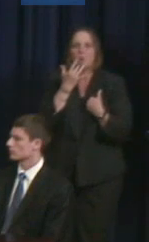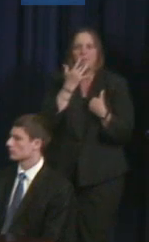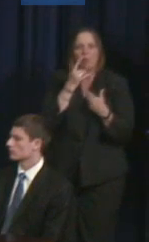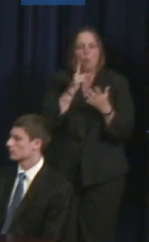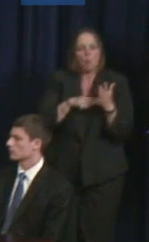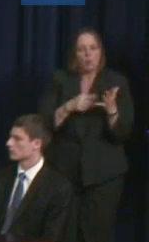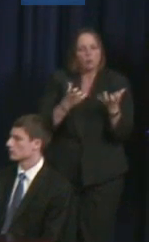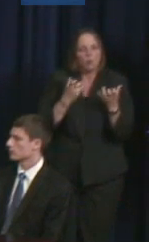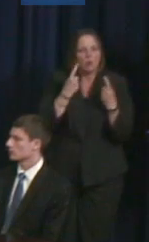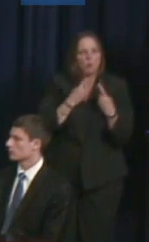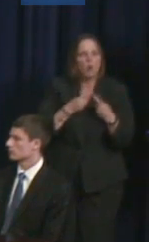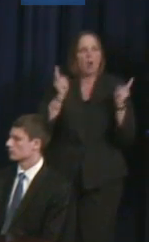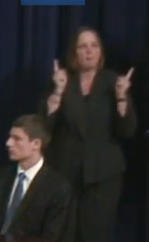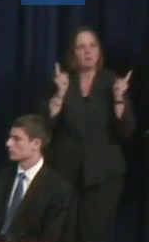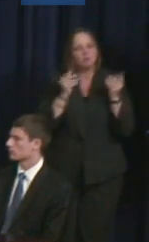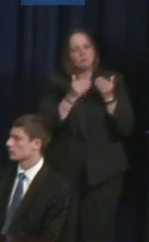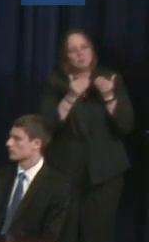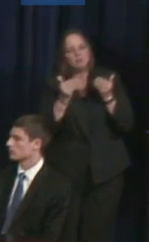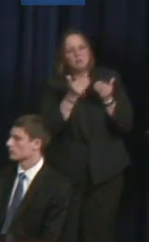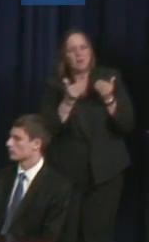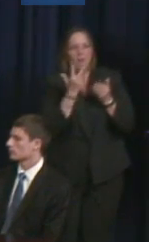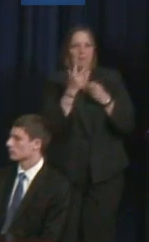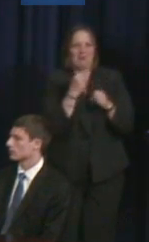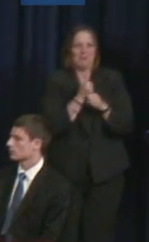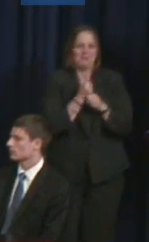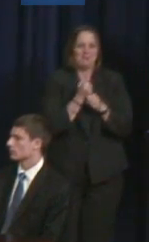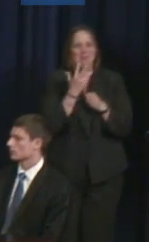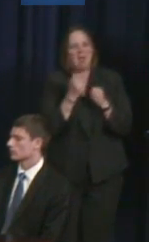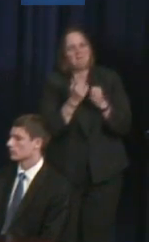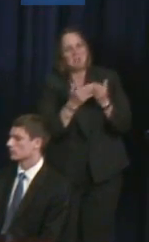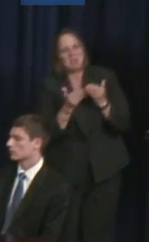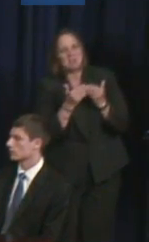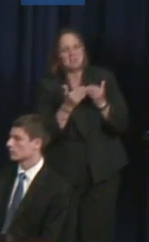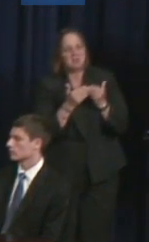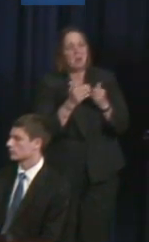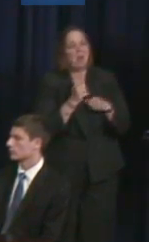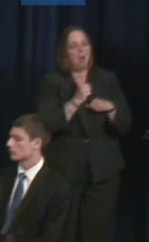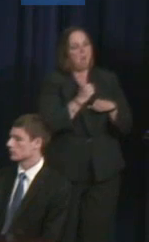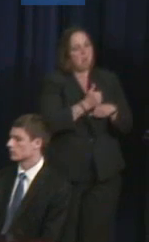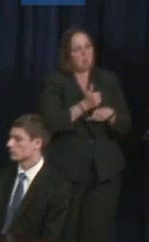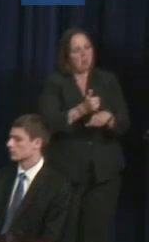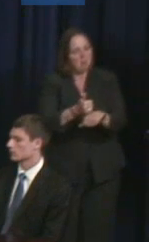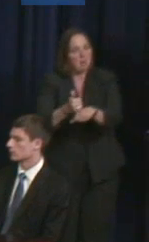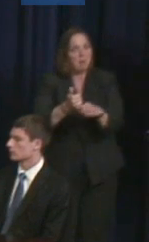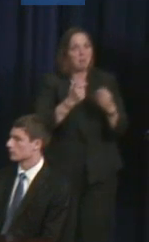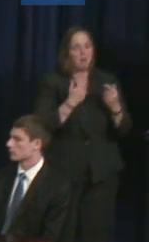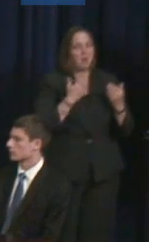accomplished in the next 3 to 5 years. Our benchmark shouldn't be 25 years, our benchmark